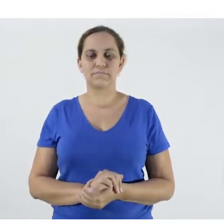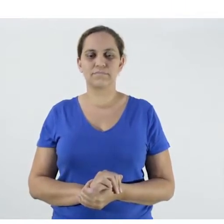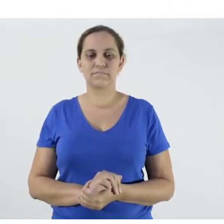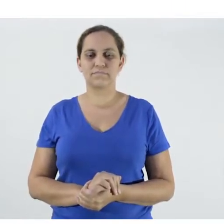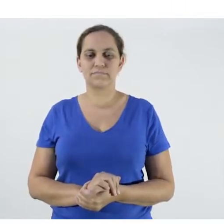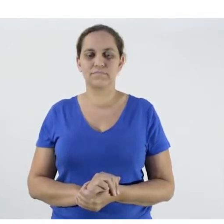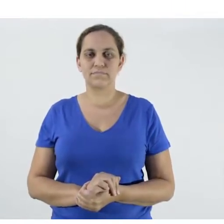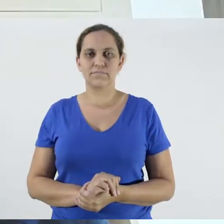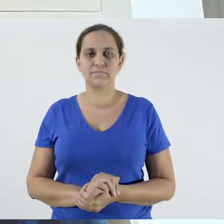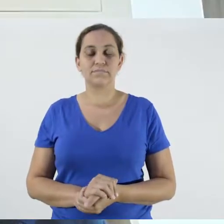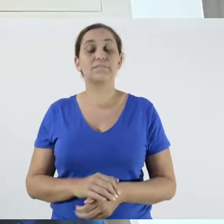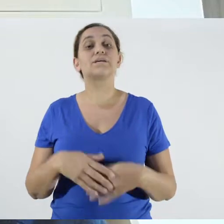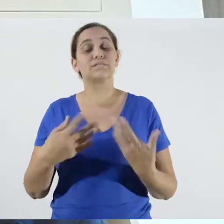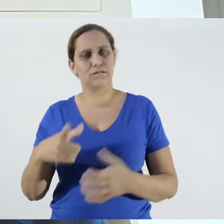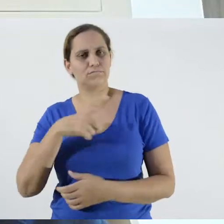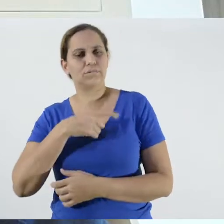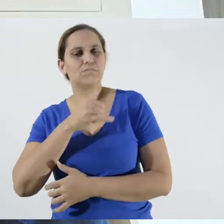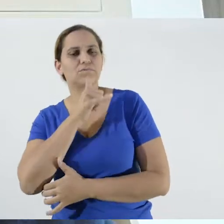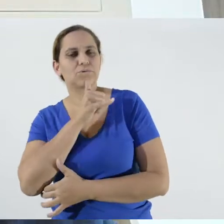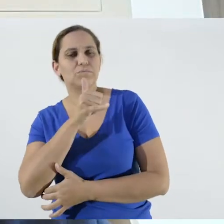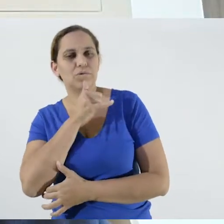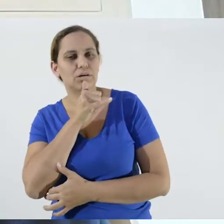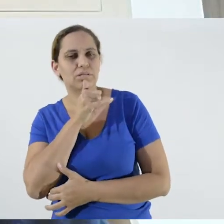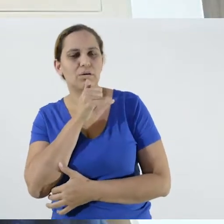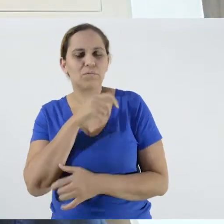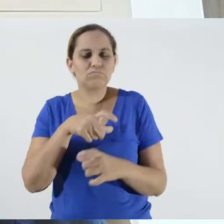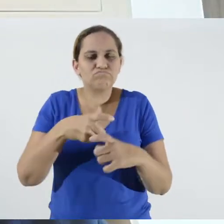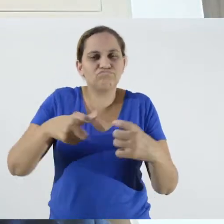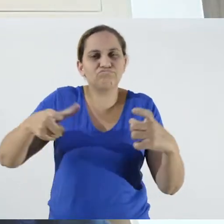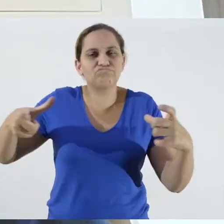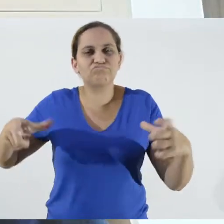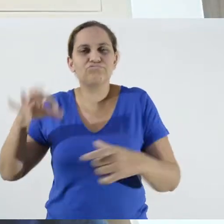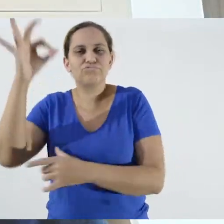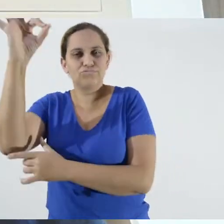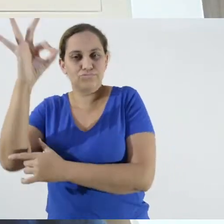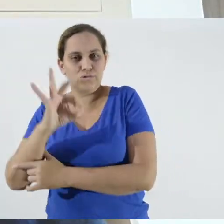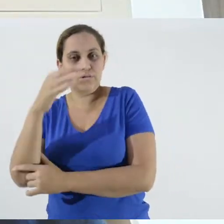health agencies. We have, for example, a large percentage of